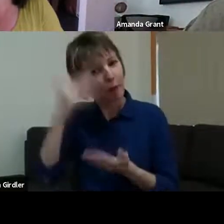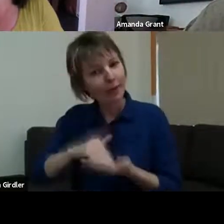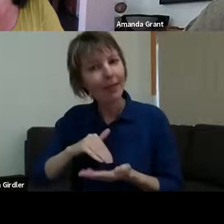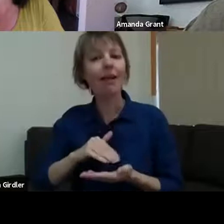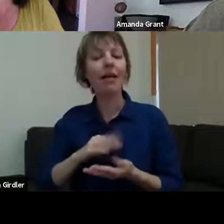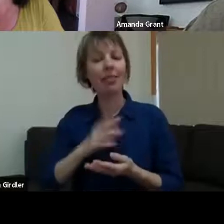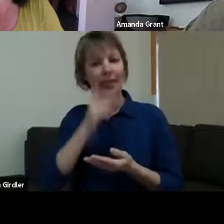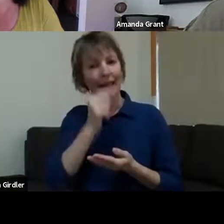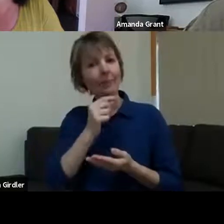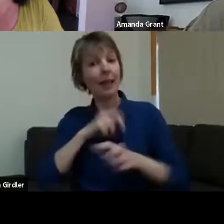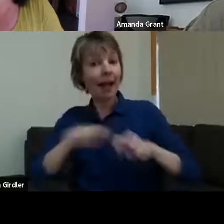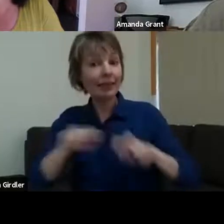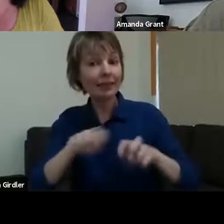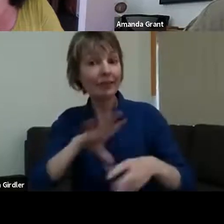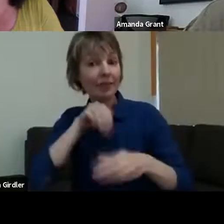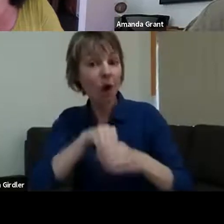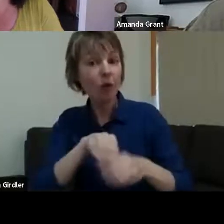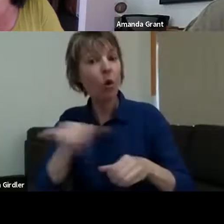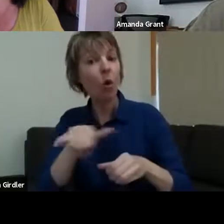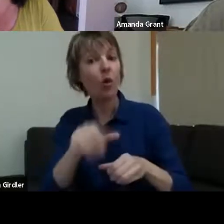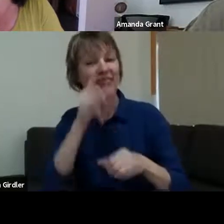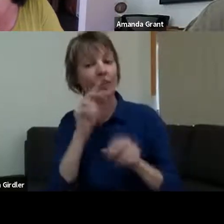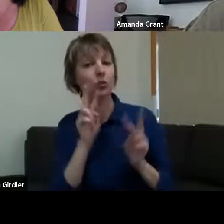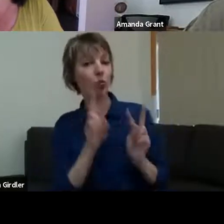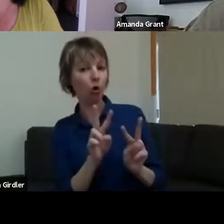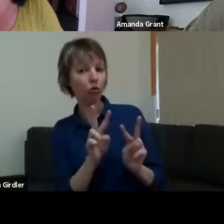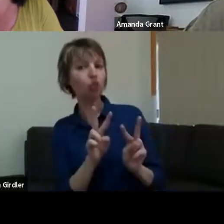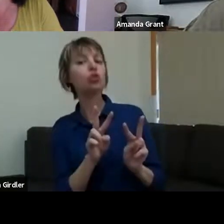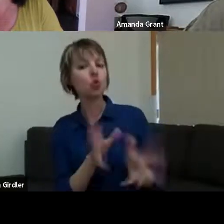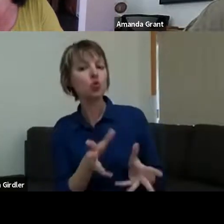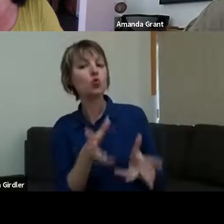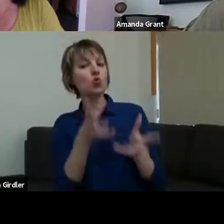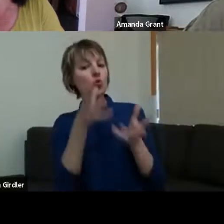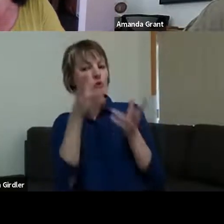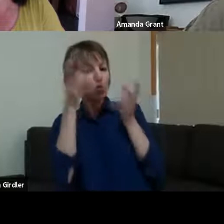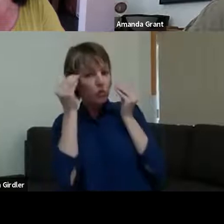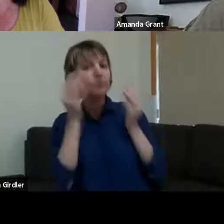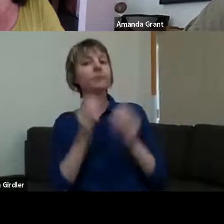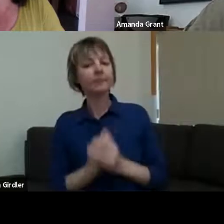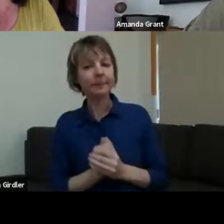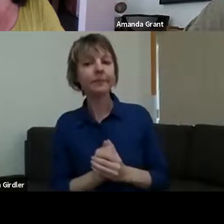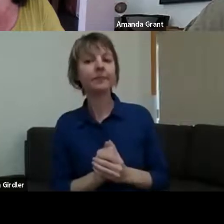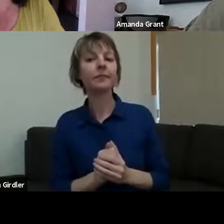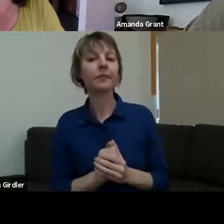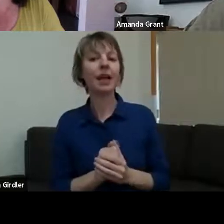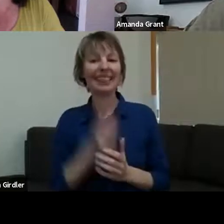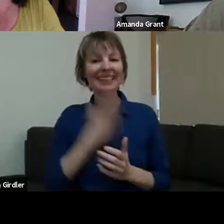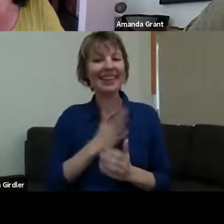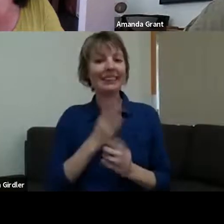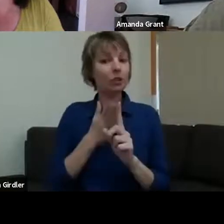as a distraction or whether it's as a targeted, active way to help